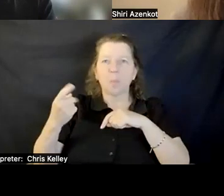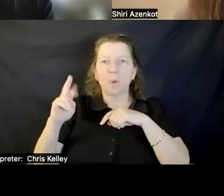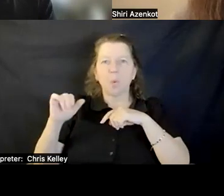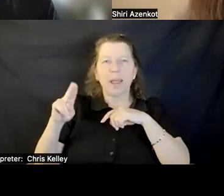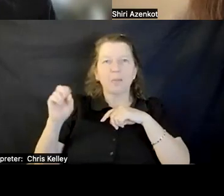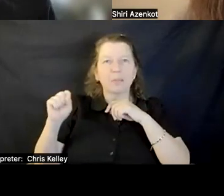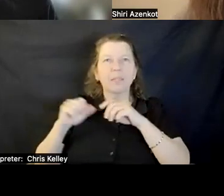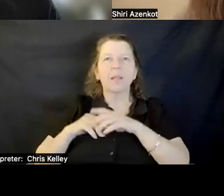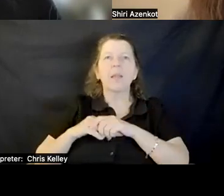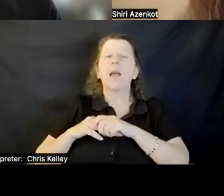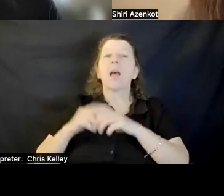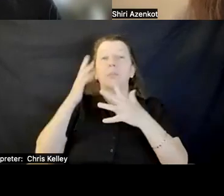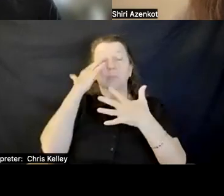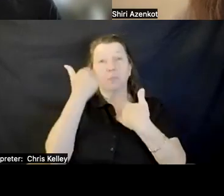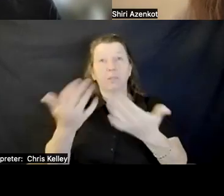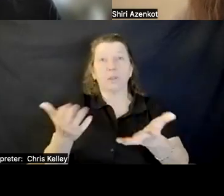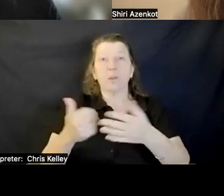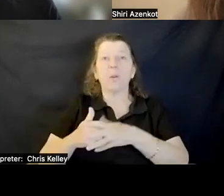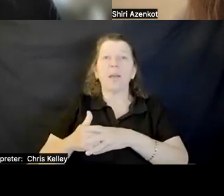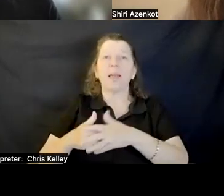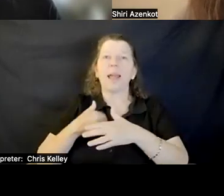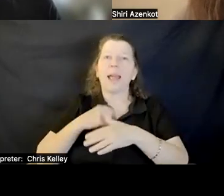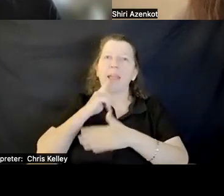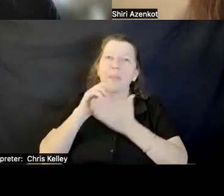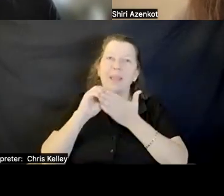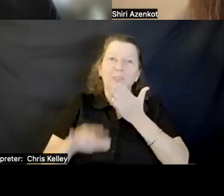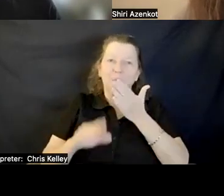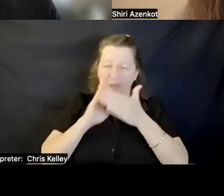Full disclosure, I am a very humble student in this space, I am very new.